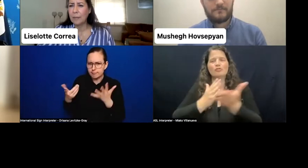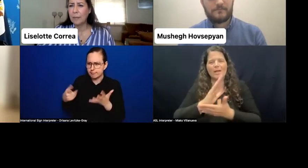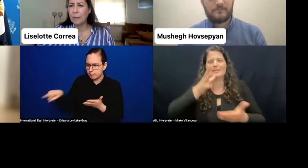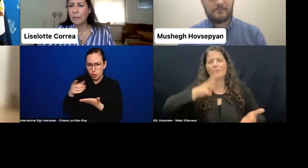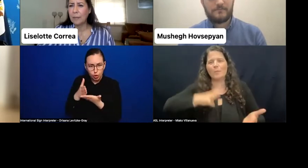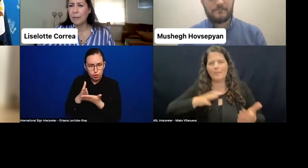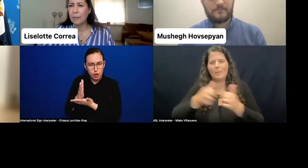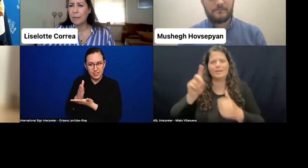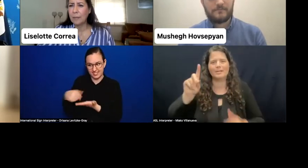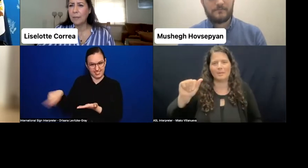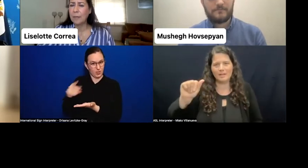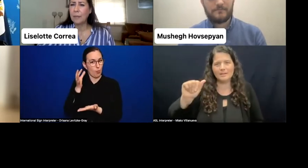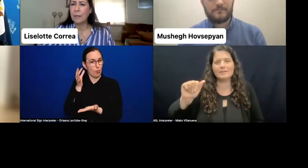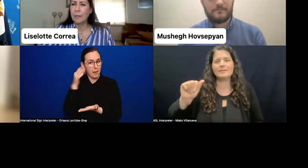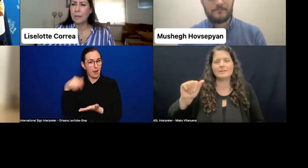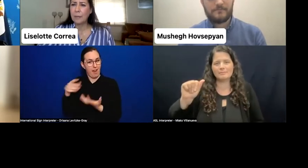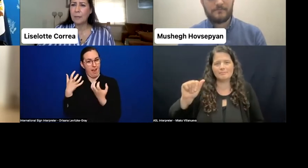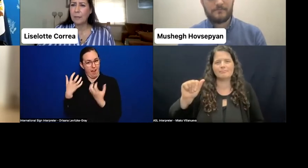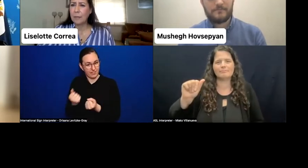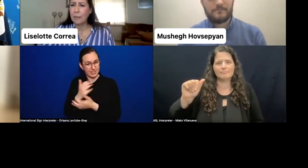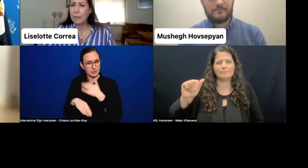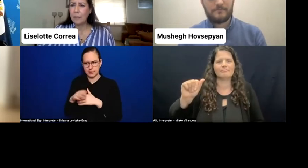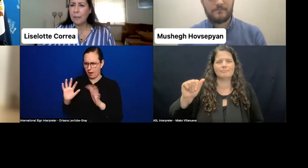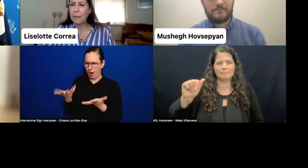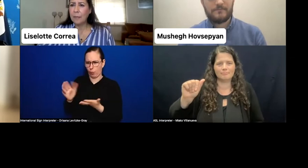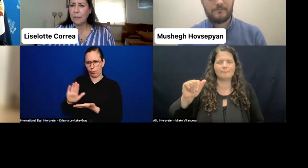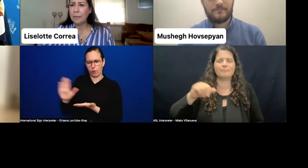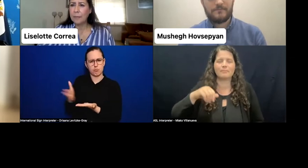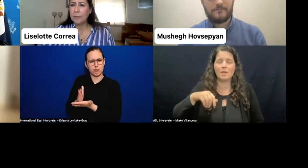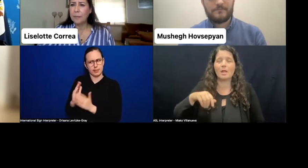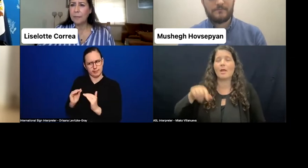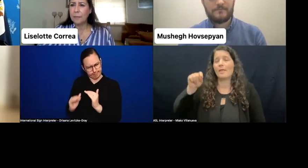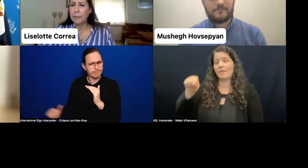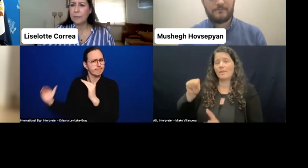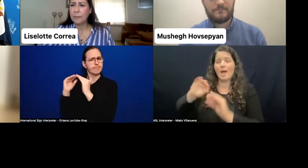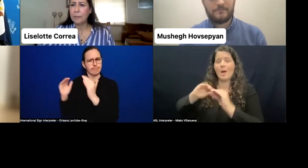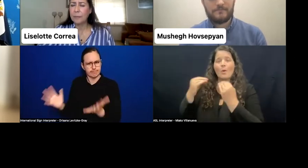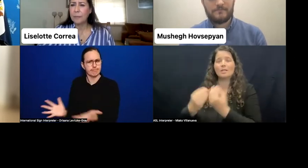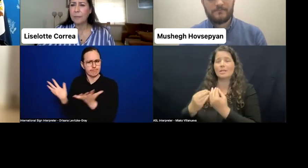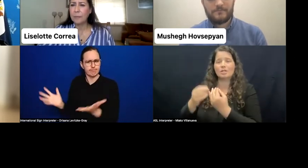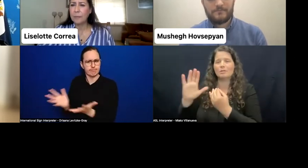And one of the programs in our organization